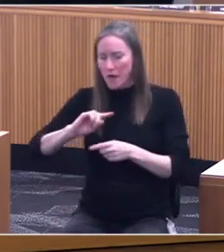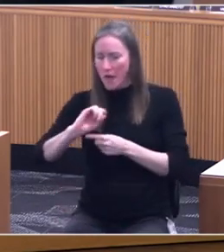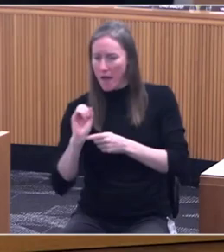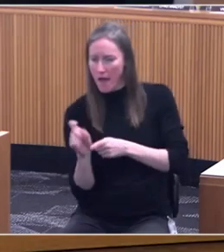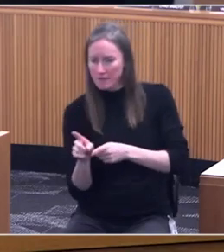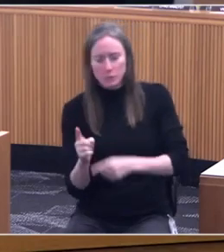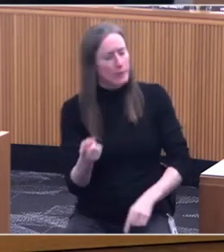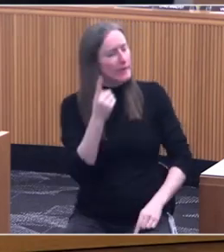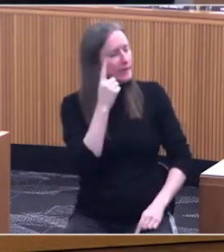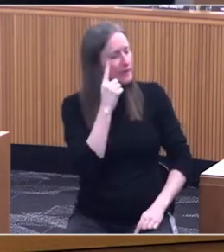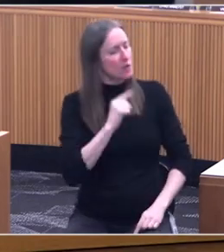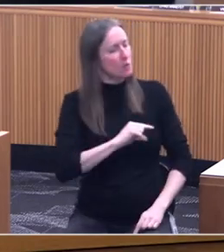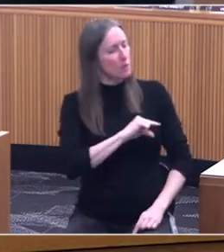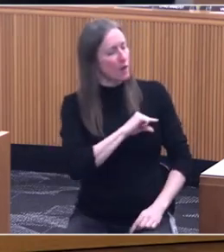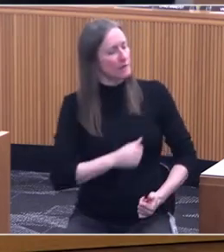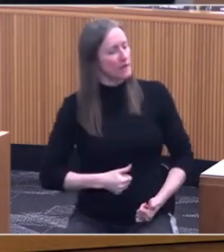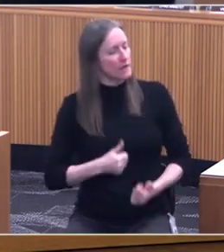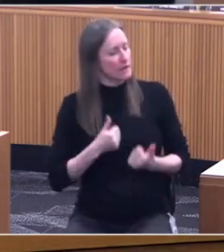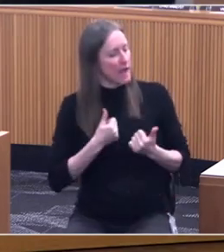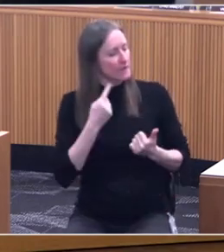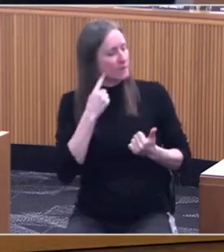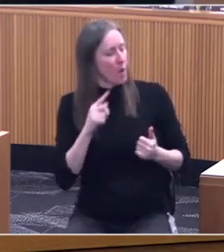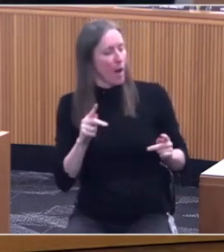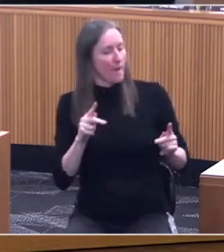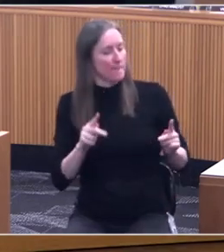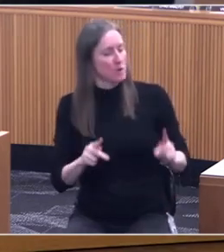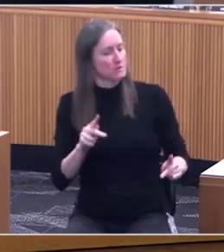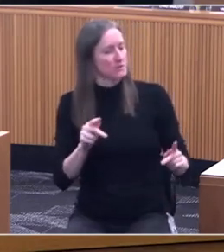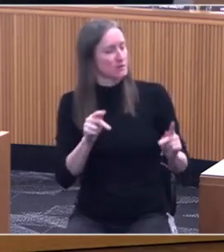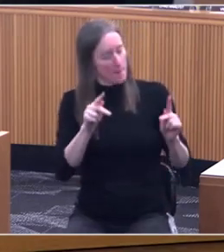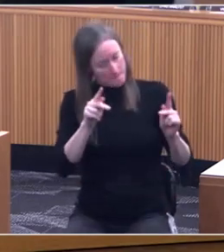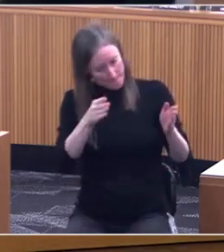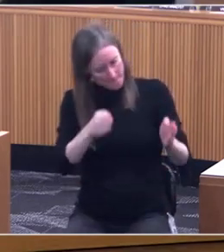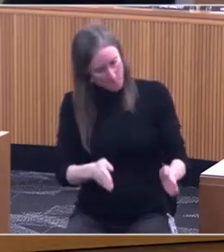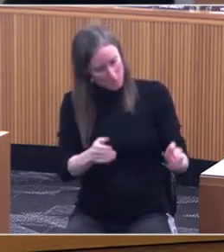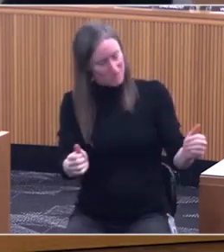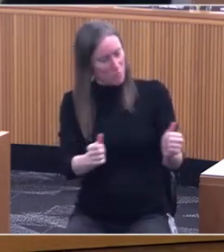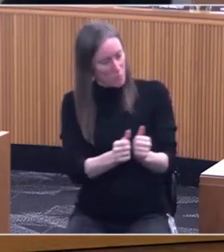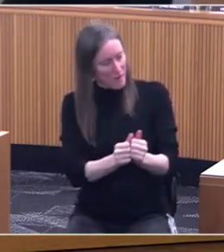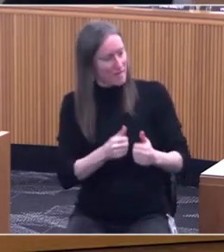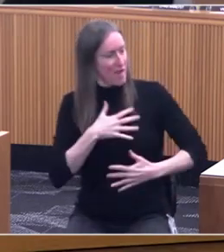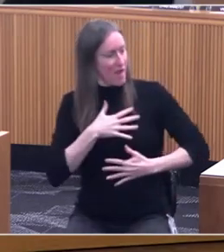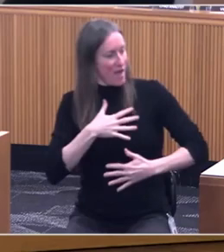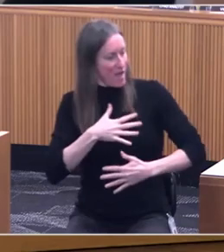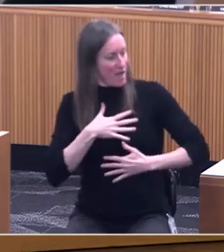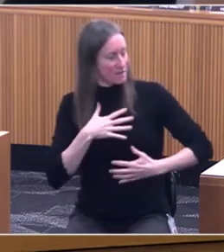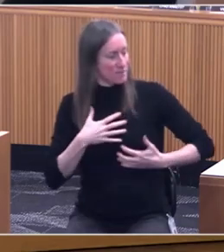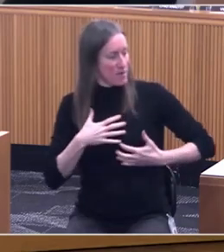of somebody who has asthma? - [Megan] Yes. Or is it more specific with teasing out questions like,